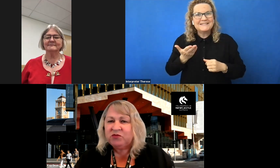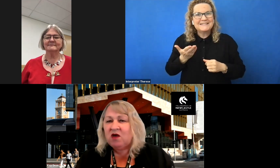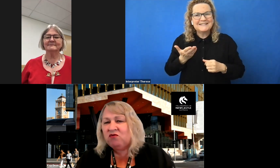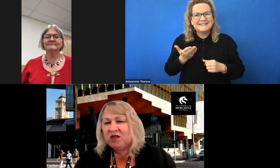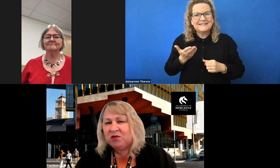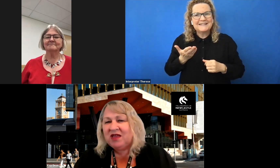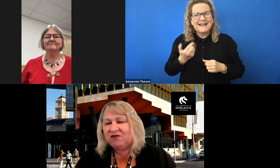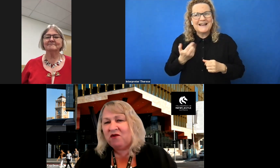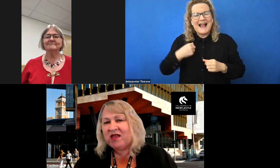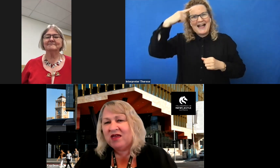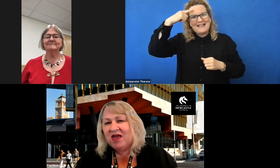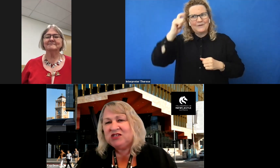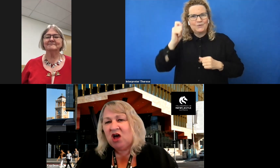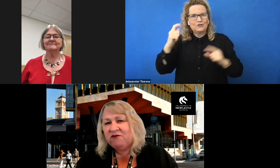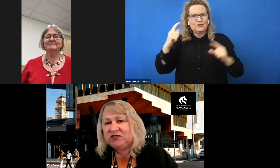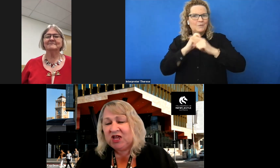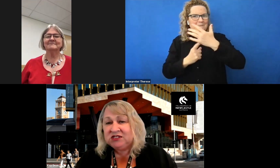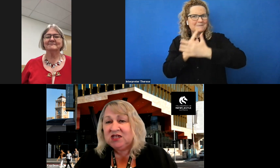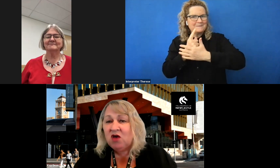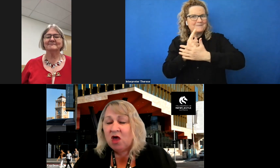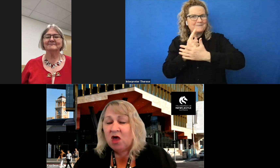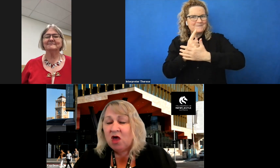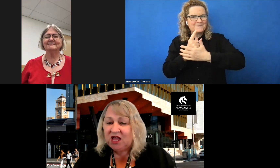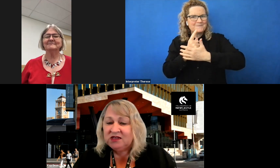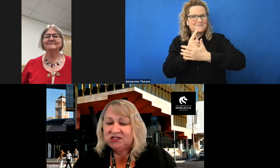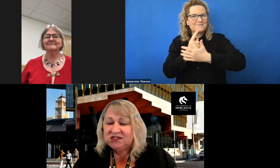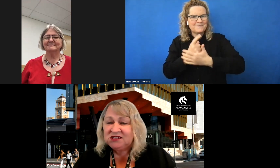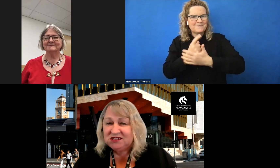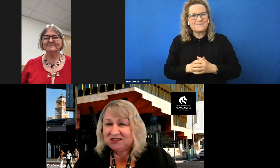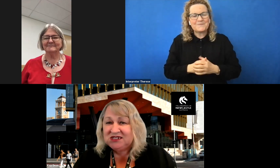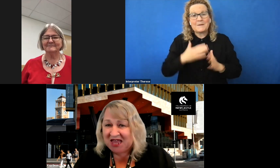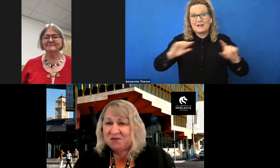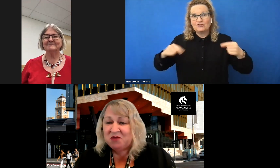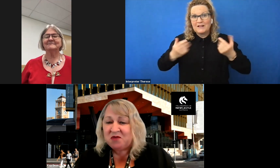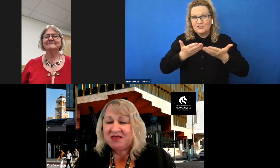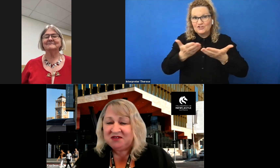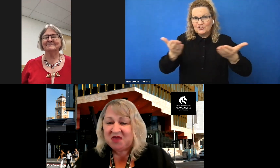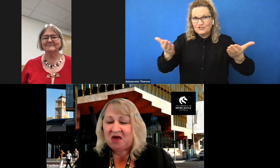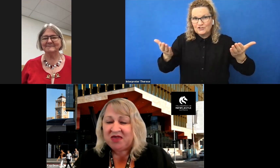So I really believe we're at a time for change. So my challenge is keep the momentum going